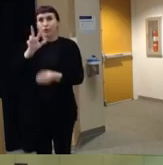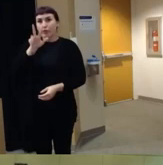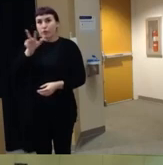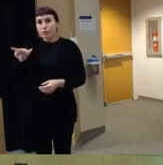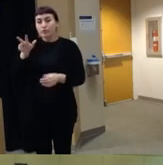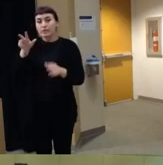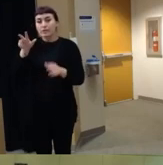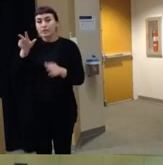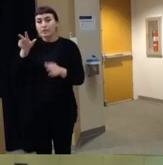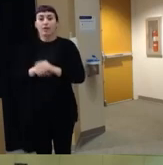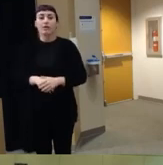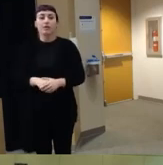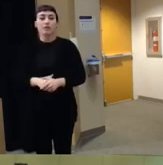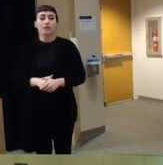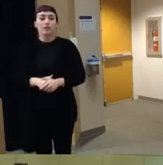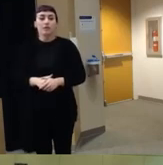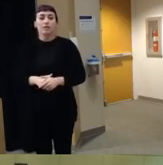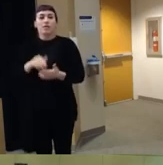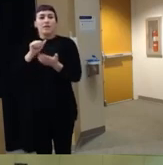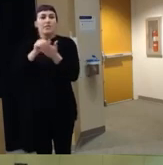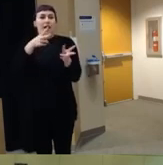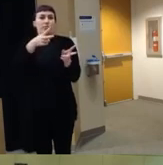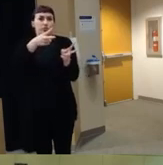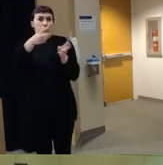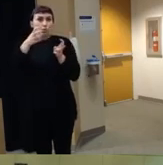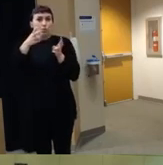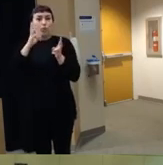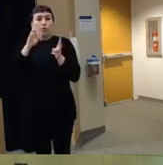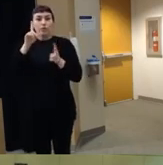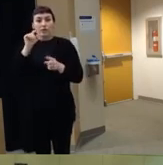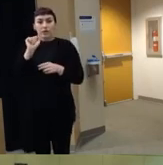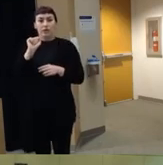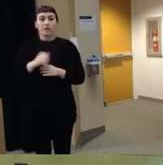um the abstractors who kind of code the data um can only work with what they're given right